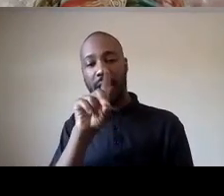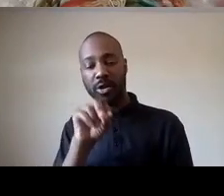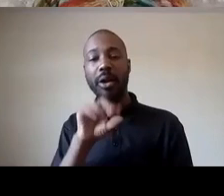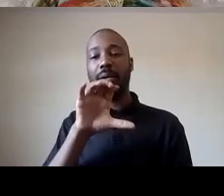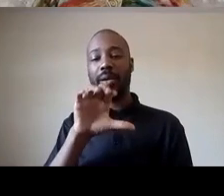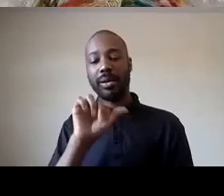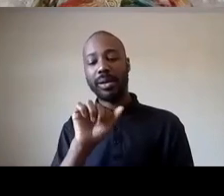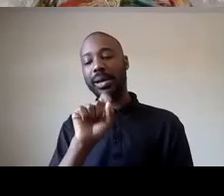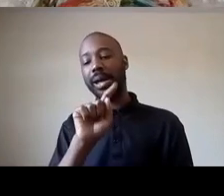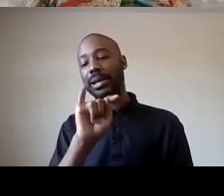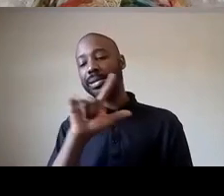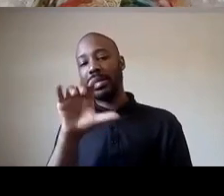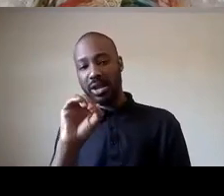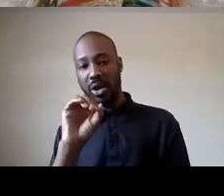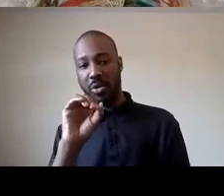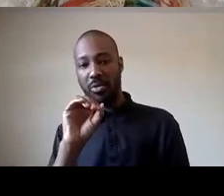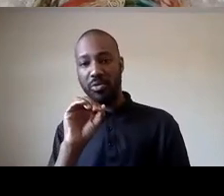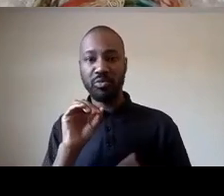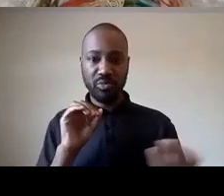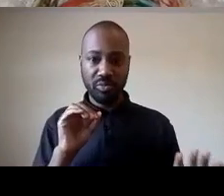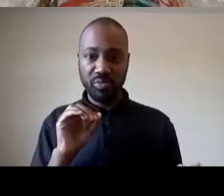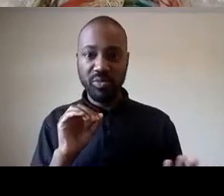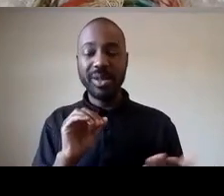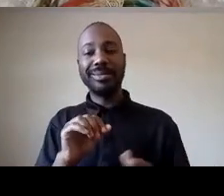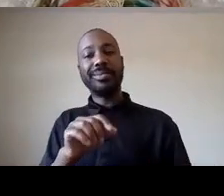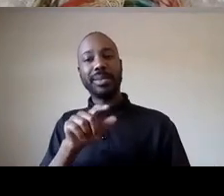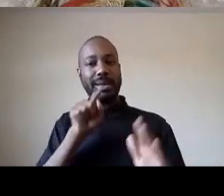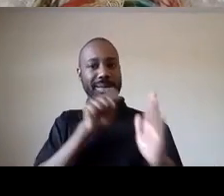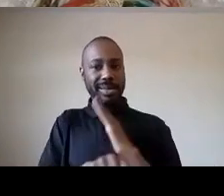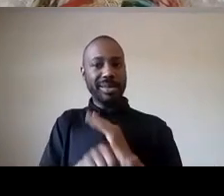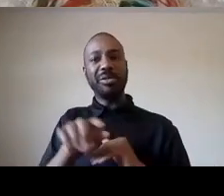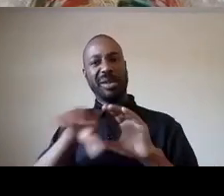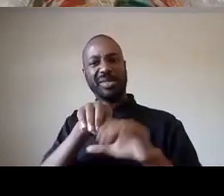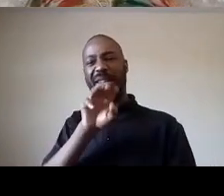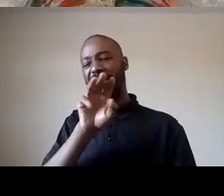pointing to the wisdom of minneapolis city council who says that they're not